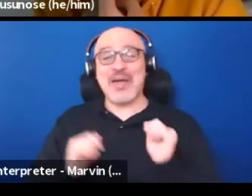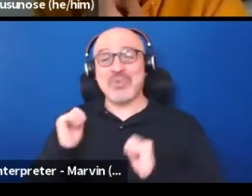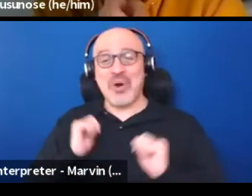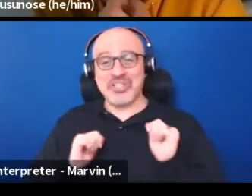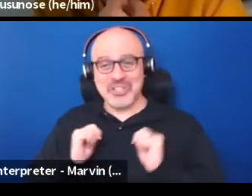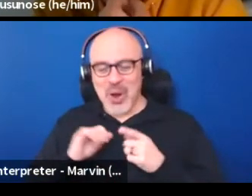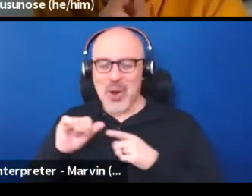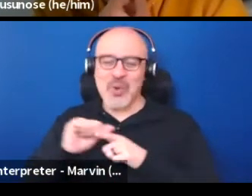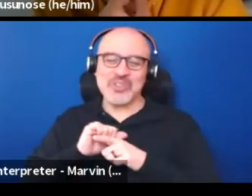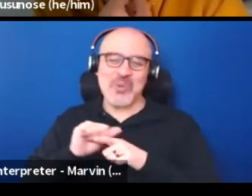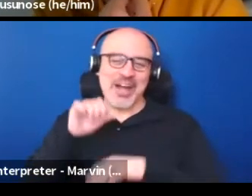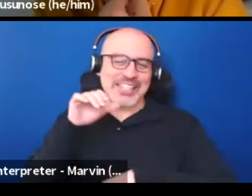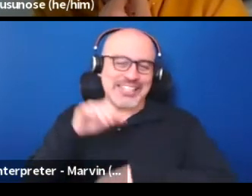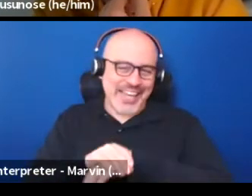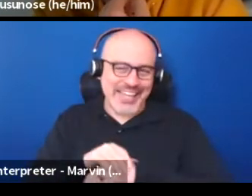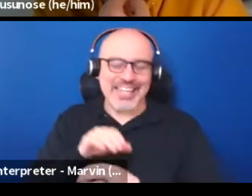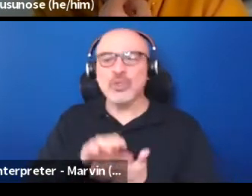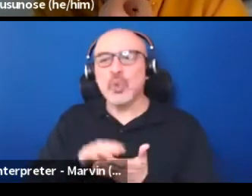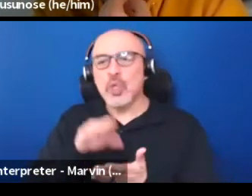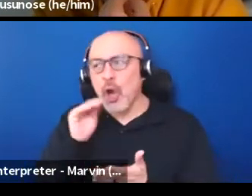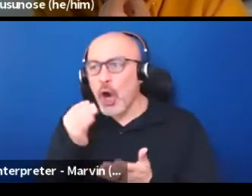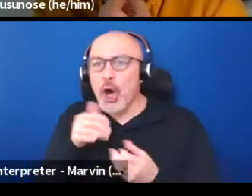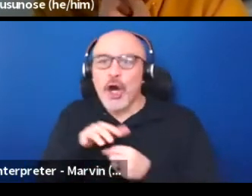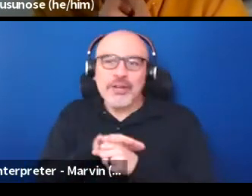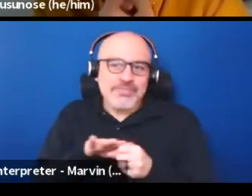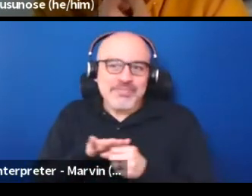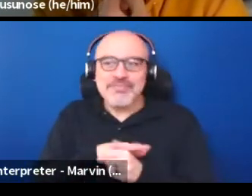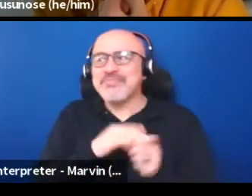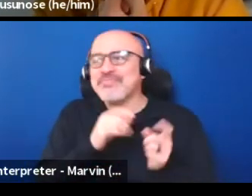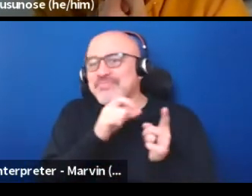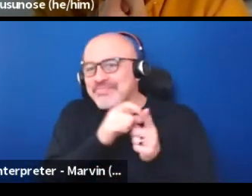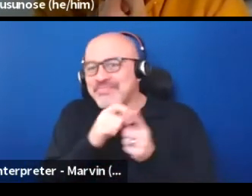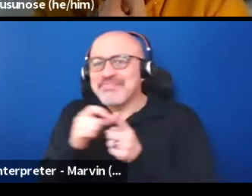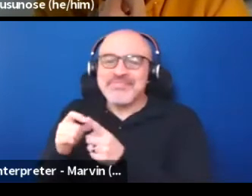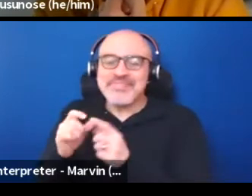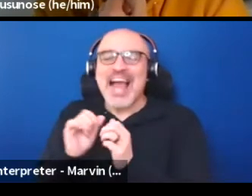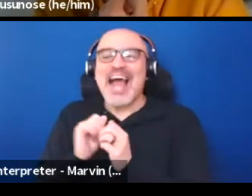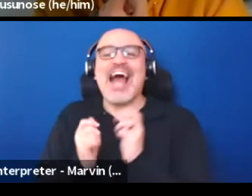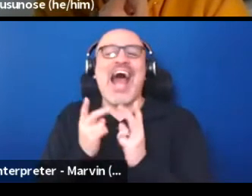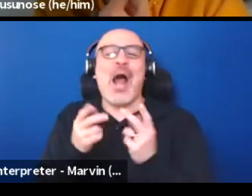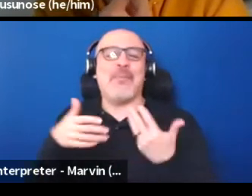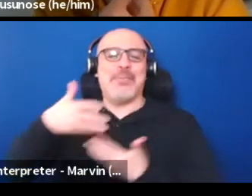and be able to learn colloquial terms of how people actually interact with people of different races.